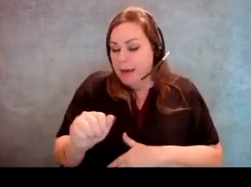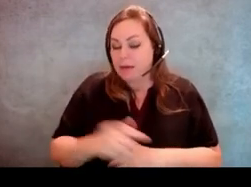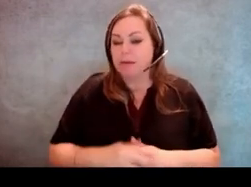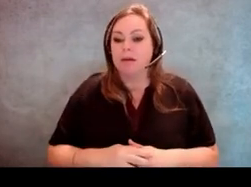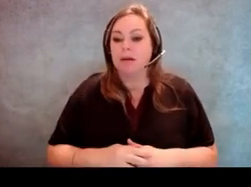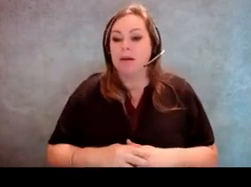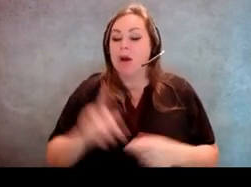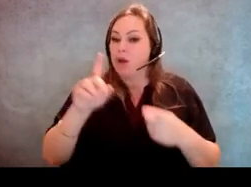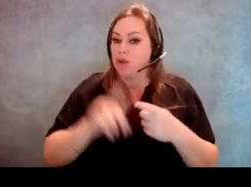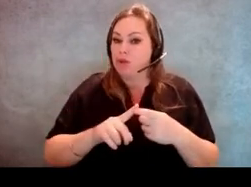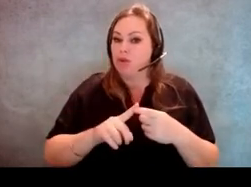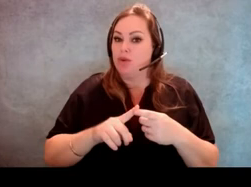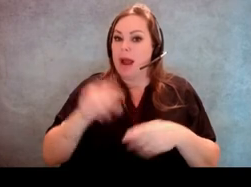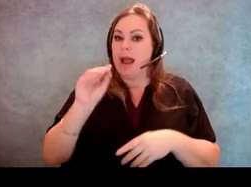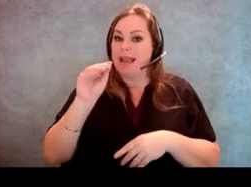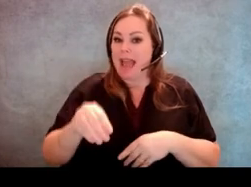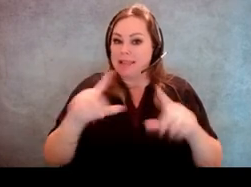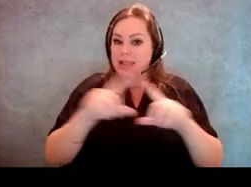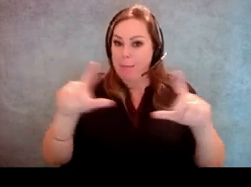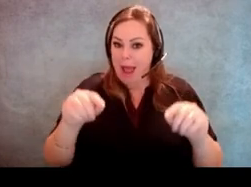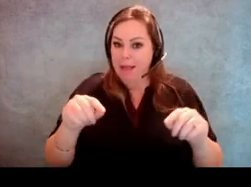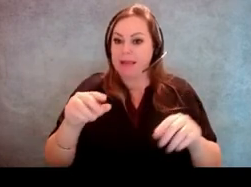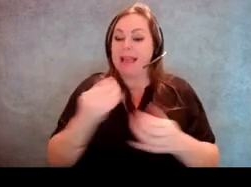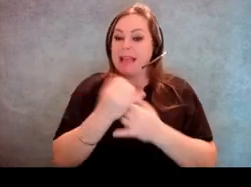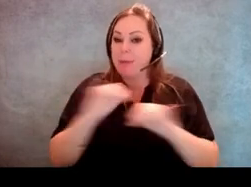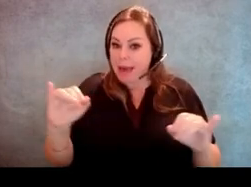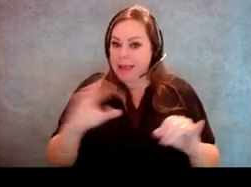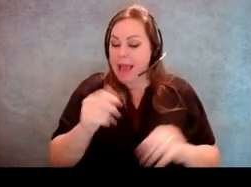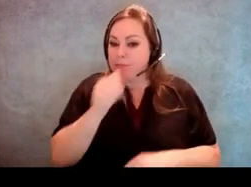in order to cast a ballot independently and privately,